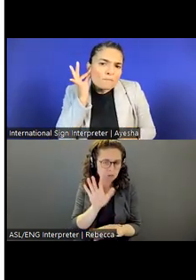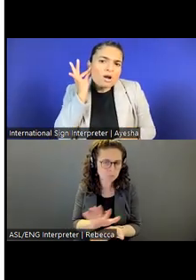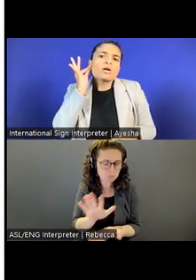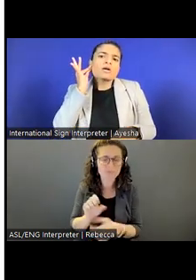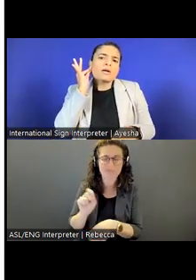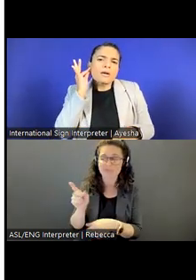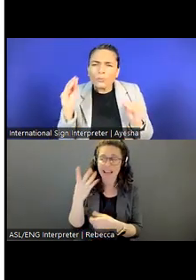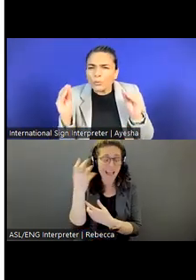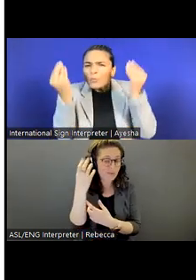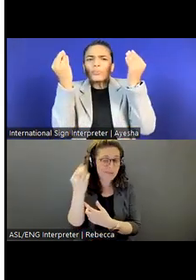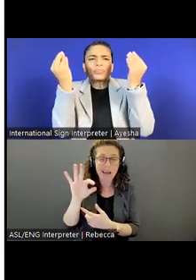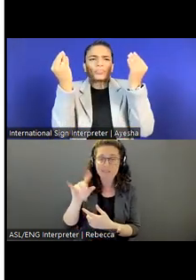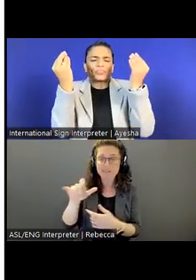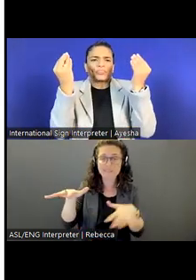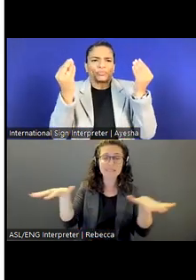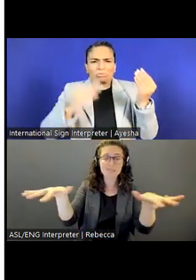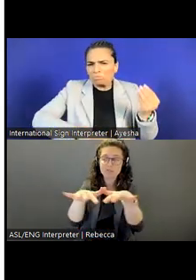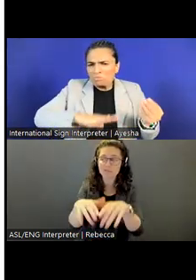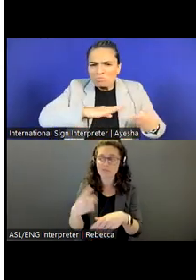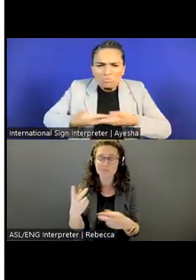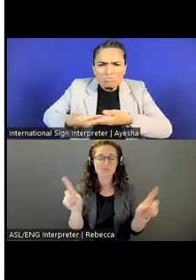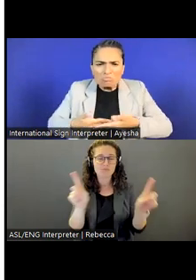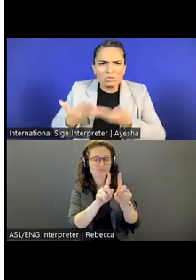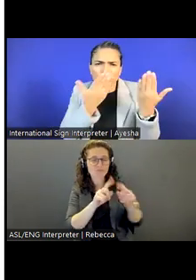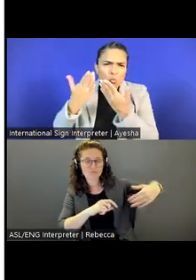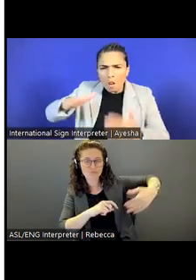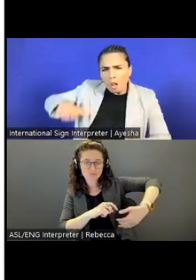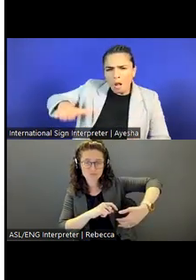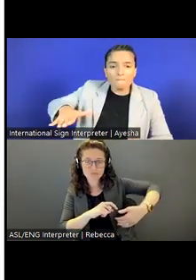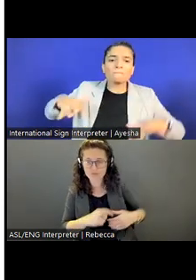They have one of them has their arm around the other.